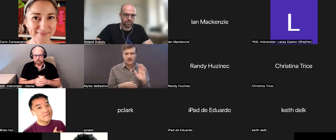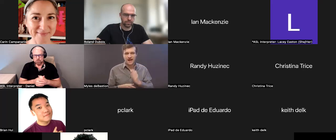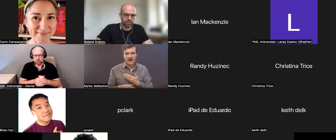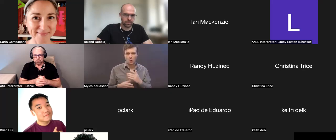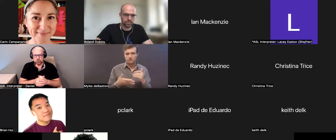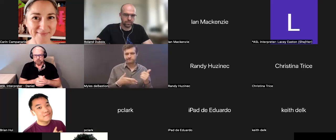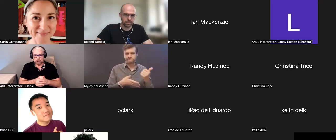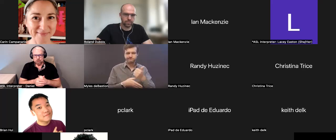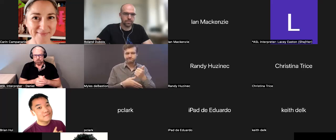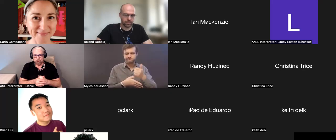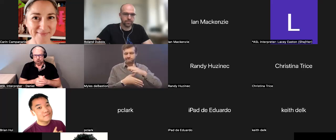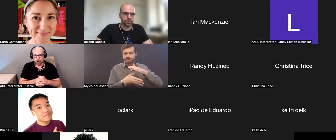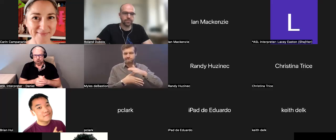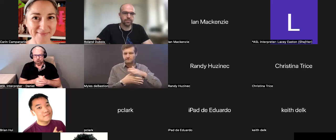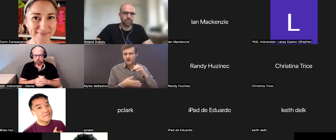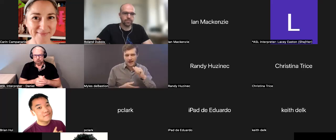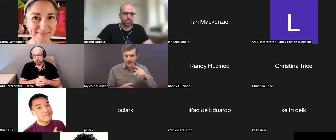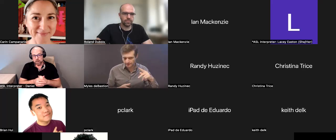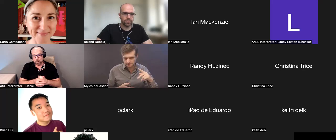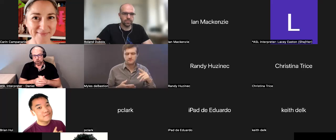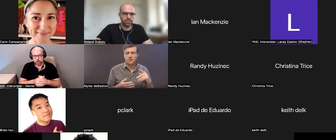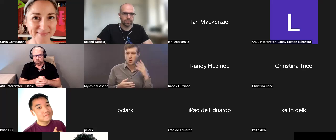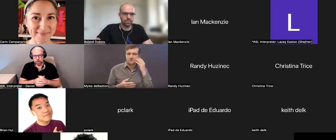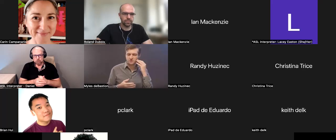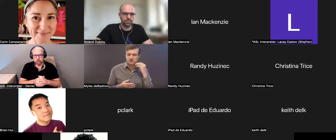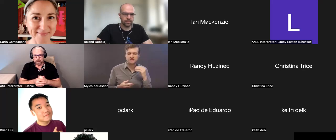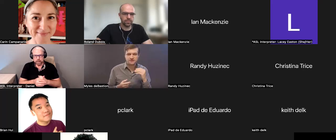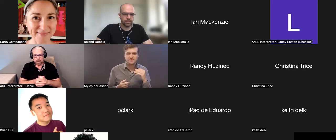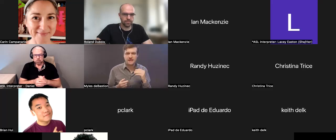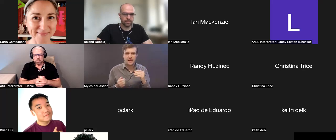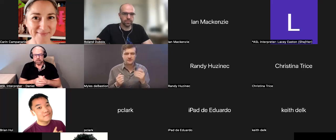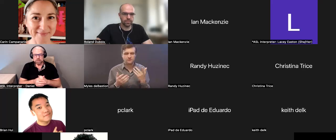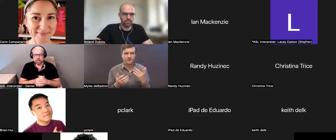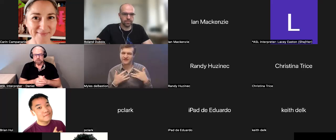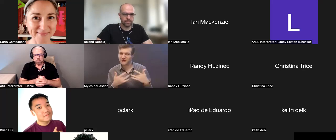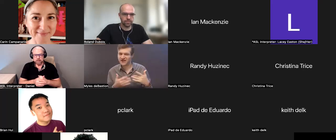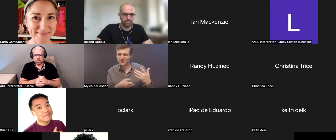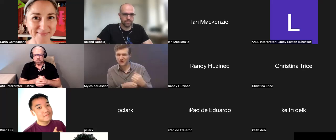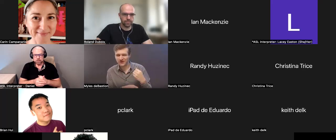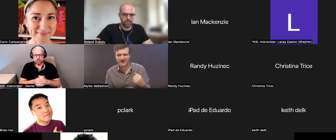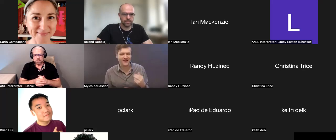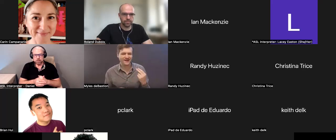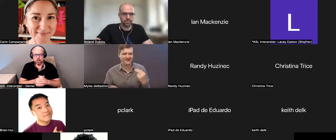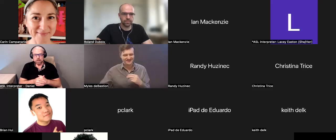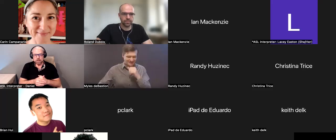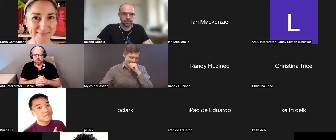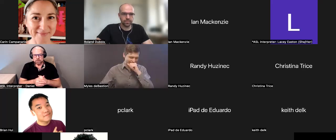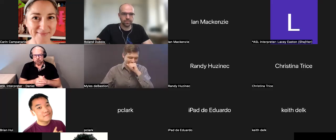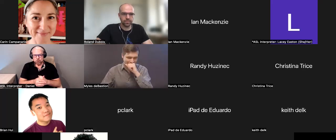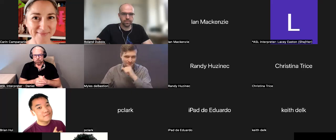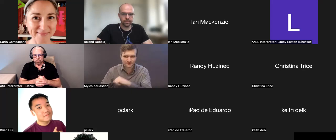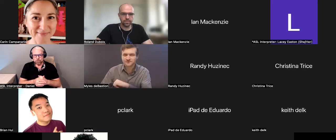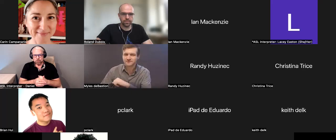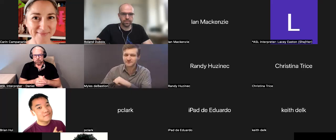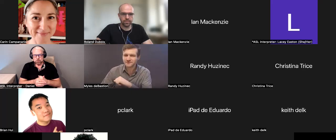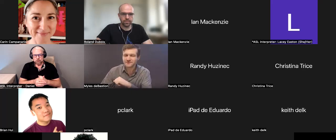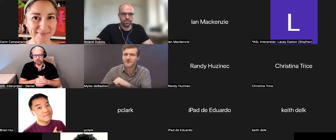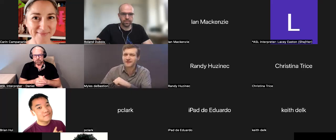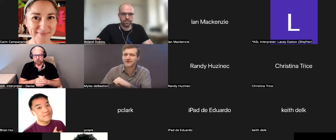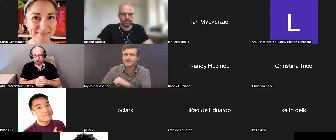a function of our -- make it a priority. And that is my experience there. That is what I saw.